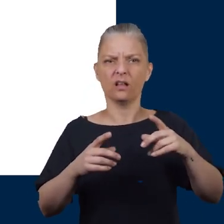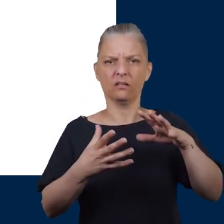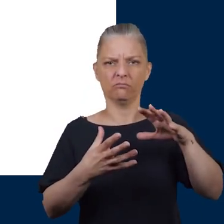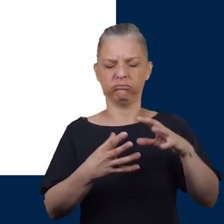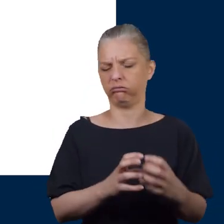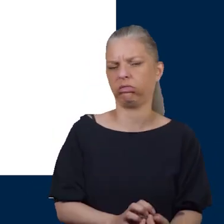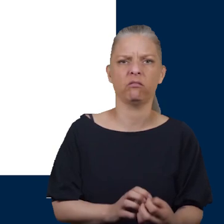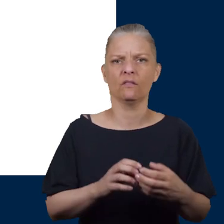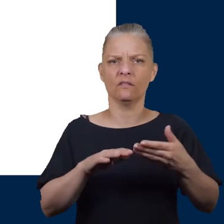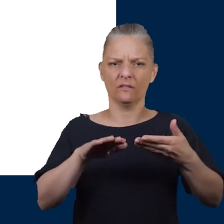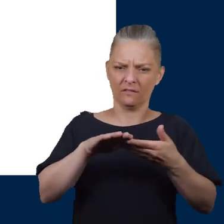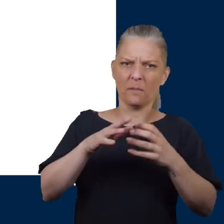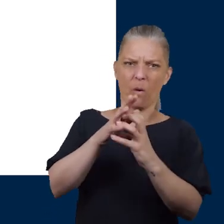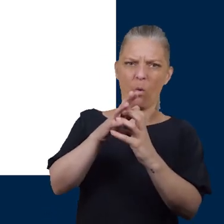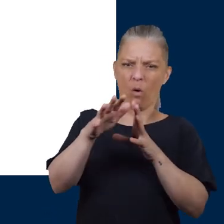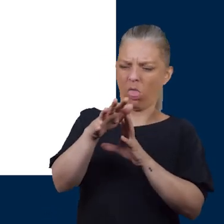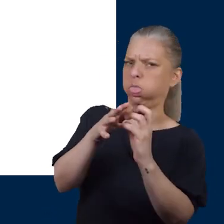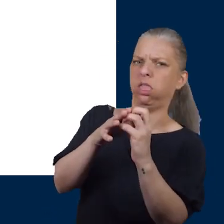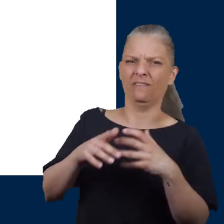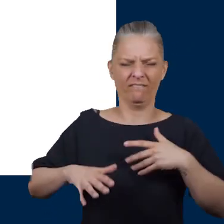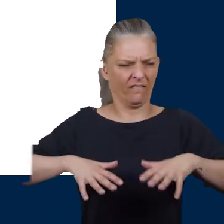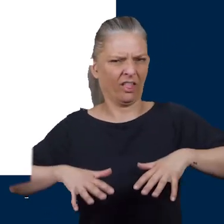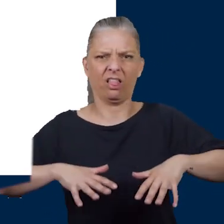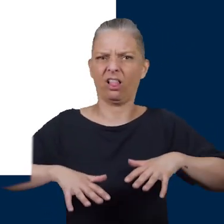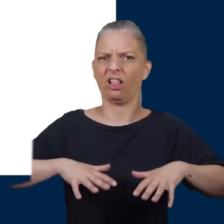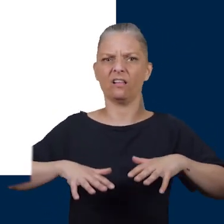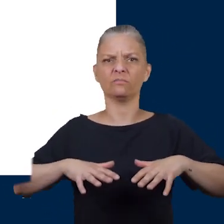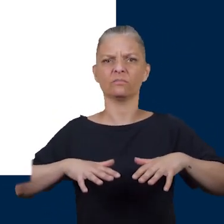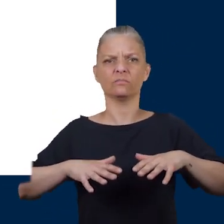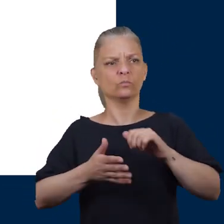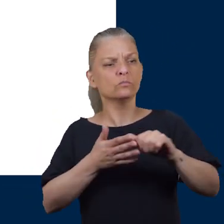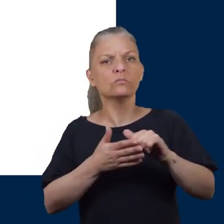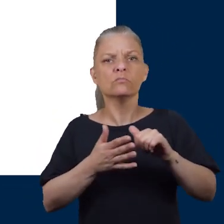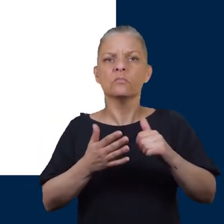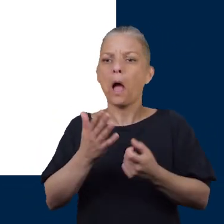Neuropathy normally happens gradually not overnight and you may not be aware